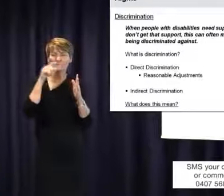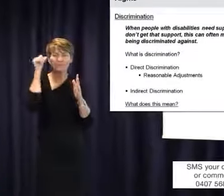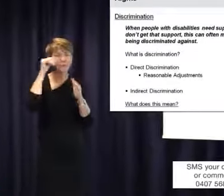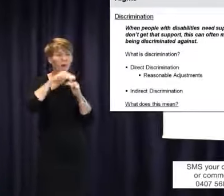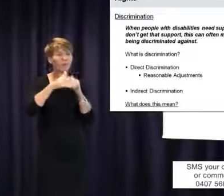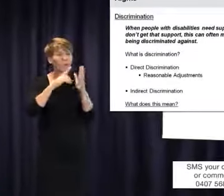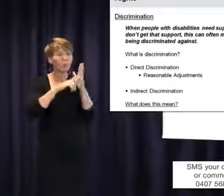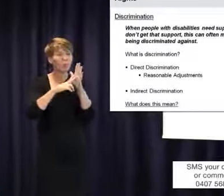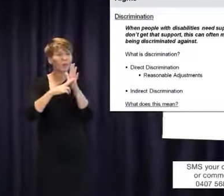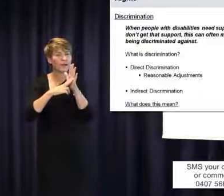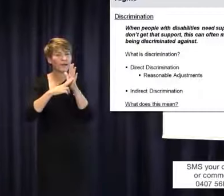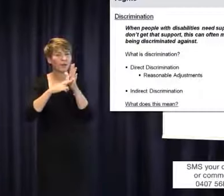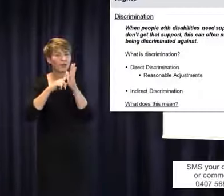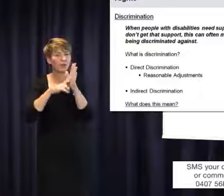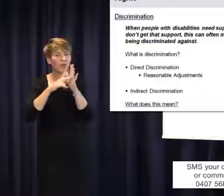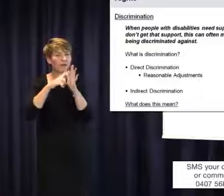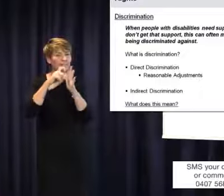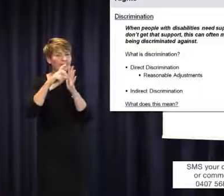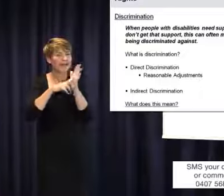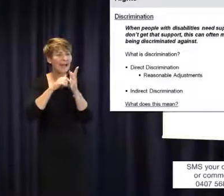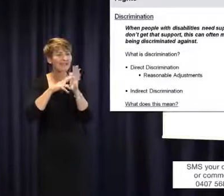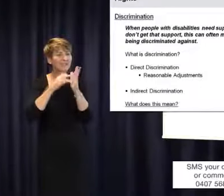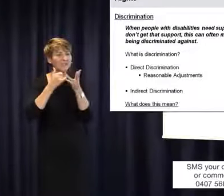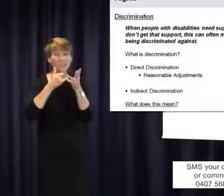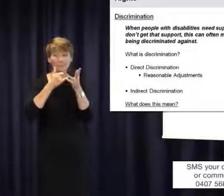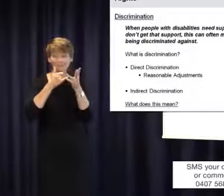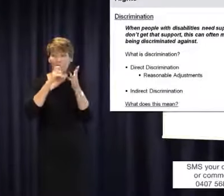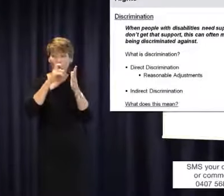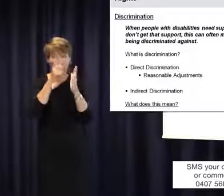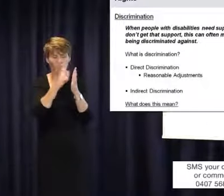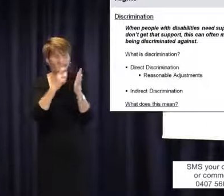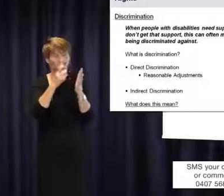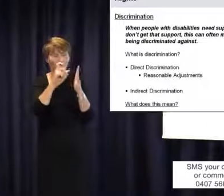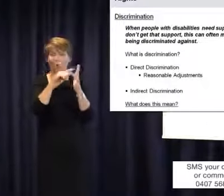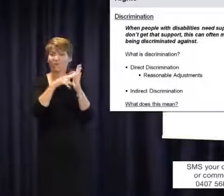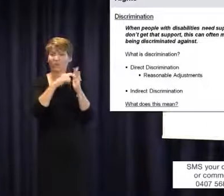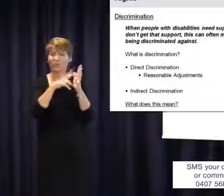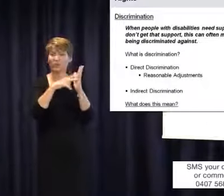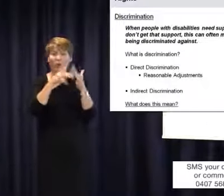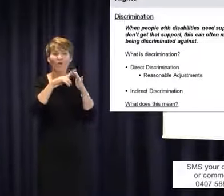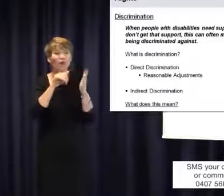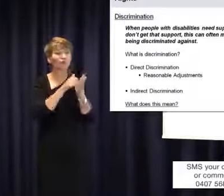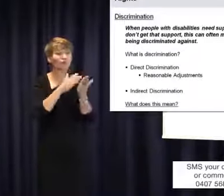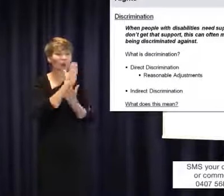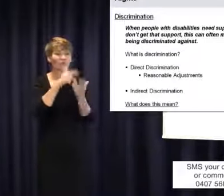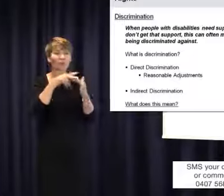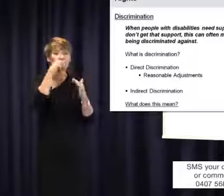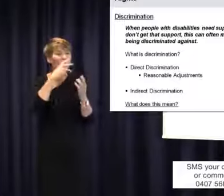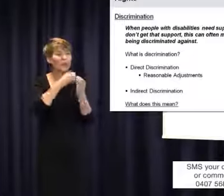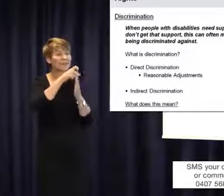Nations Convention on the Rights of Persons with Disabilities. They are human rights legislation.